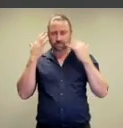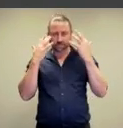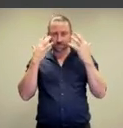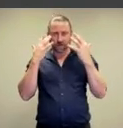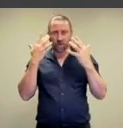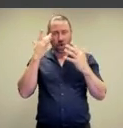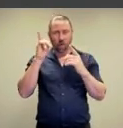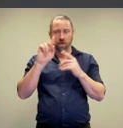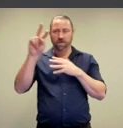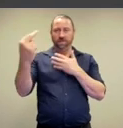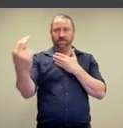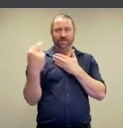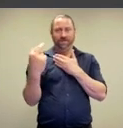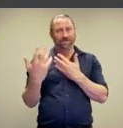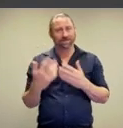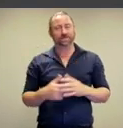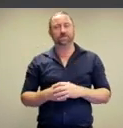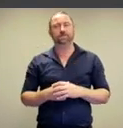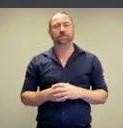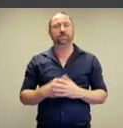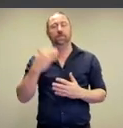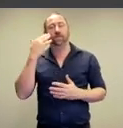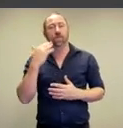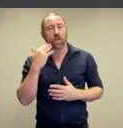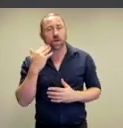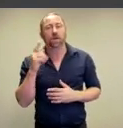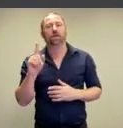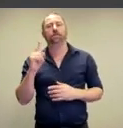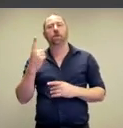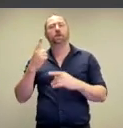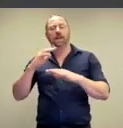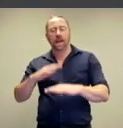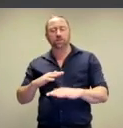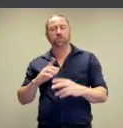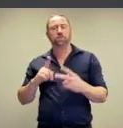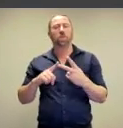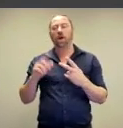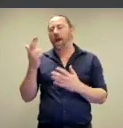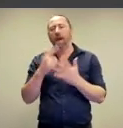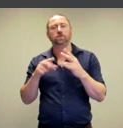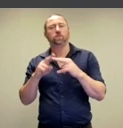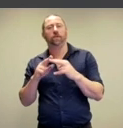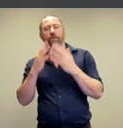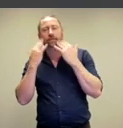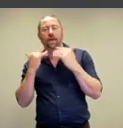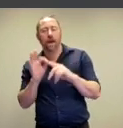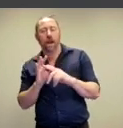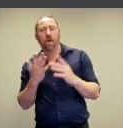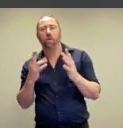from the inside. For women,